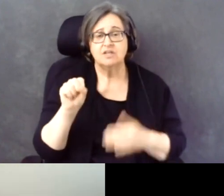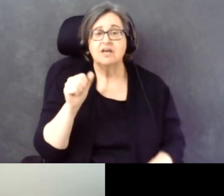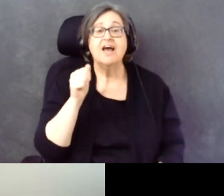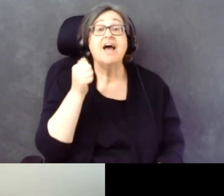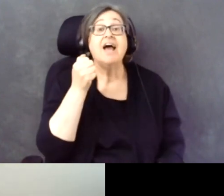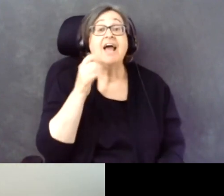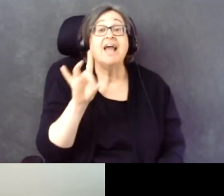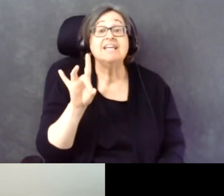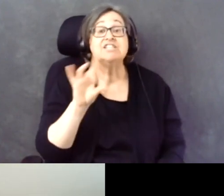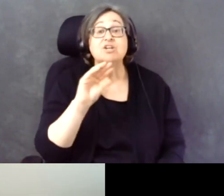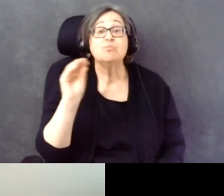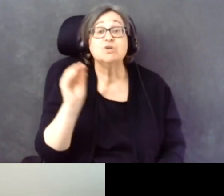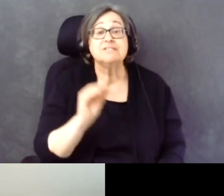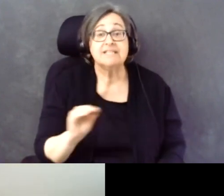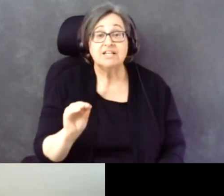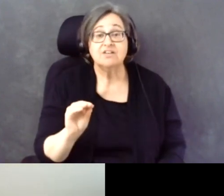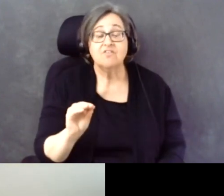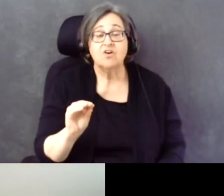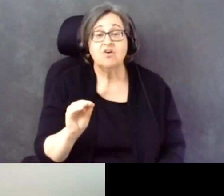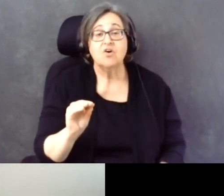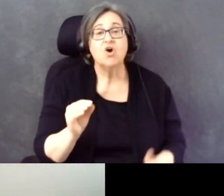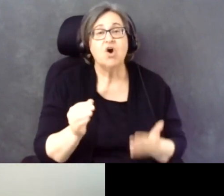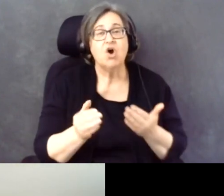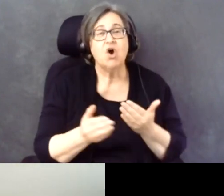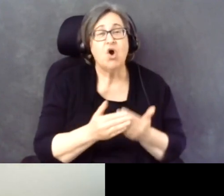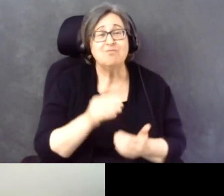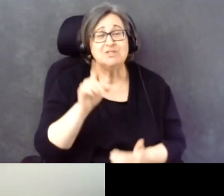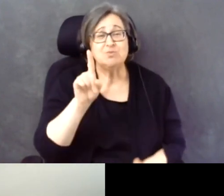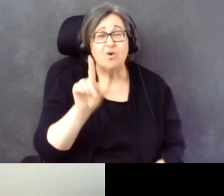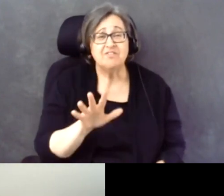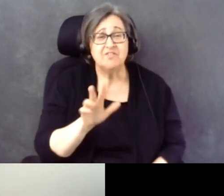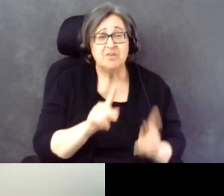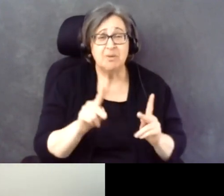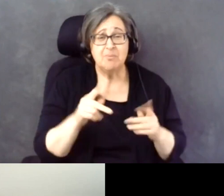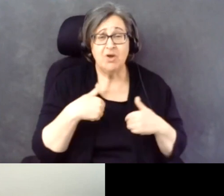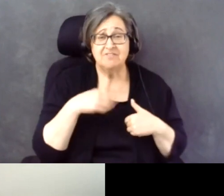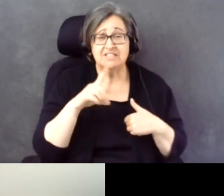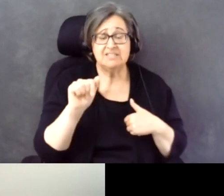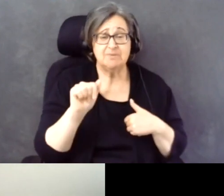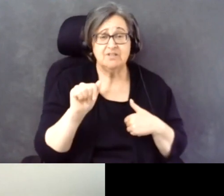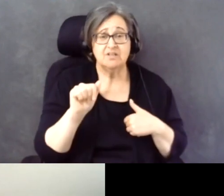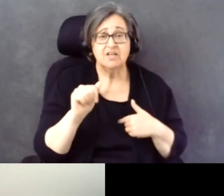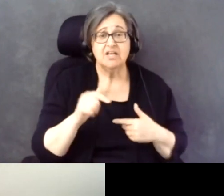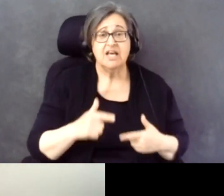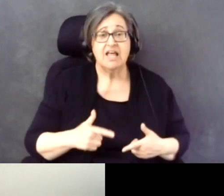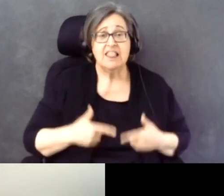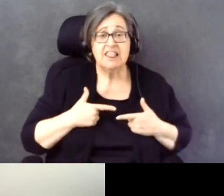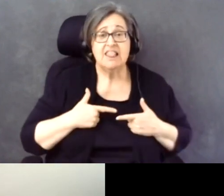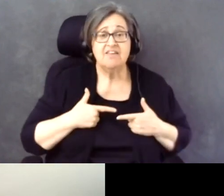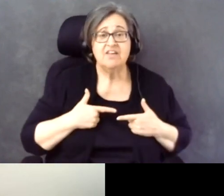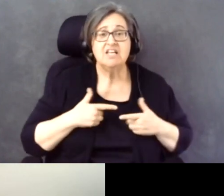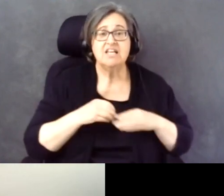18-point, almost 1 fifth of people with disabilities live in households without Internet access.